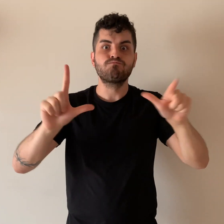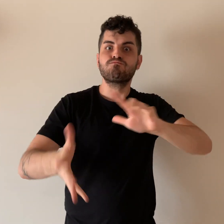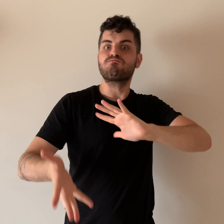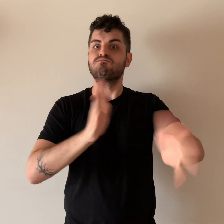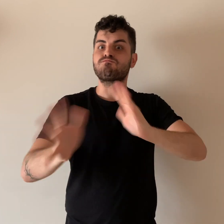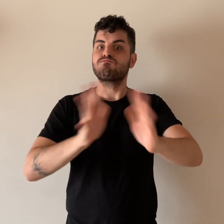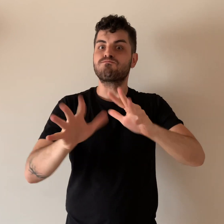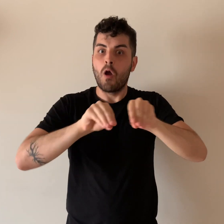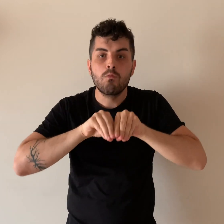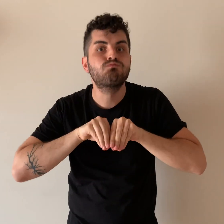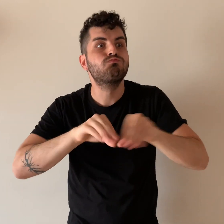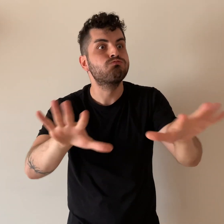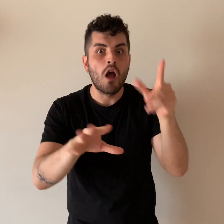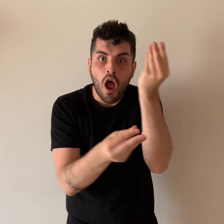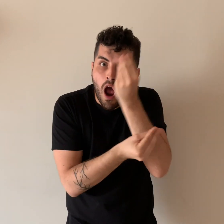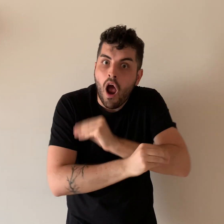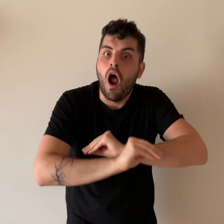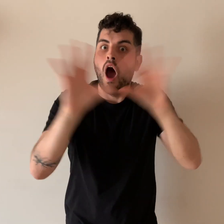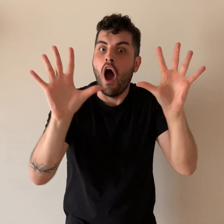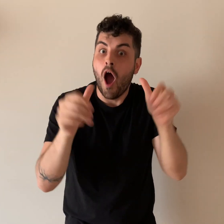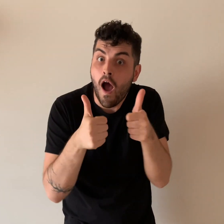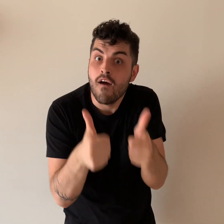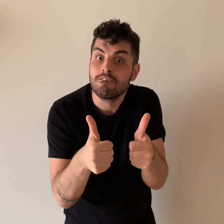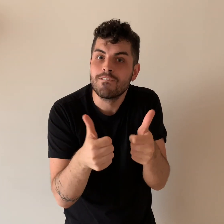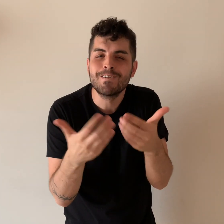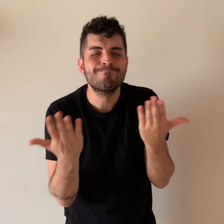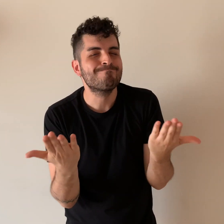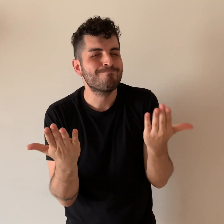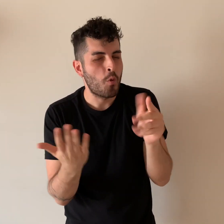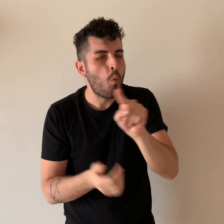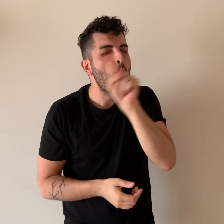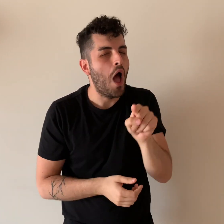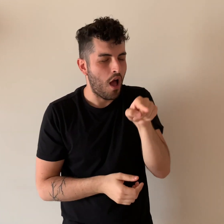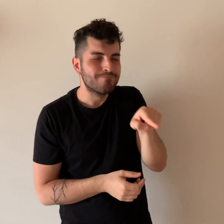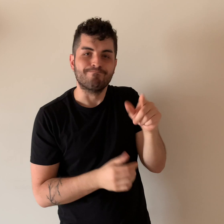for Deaf viewers? Sometimes, interpreters are cut off from